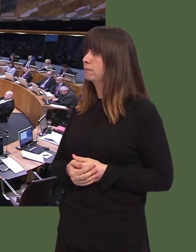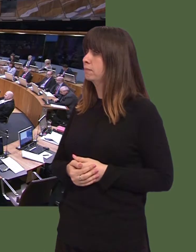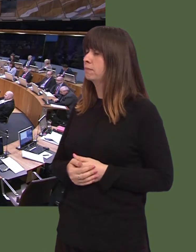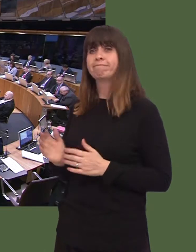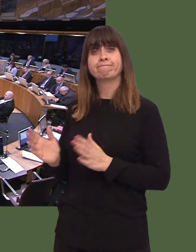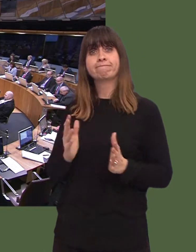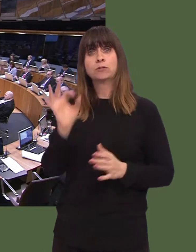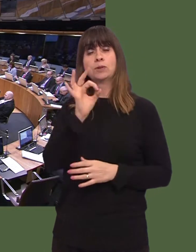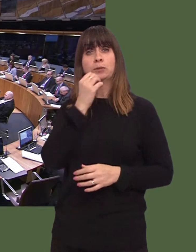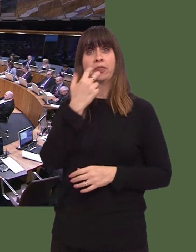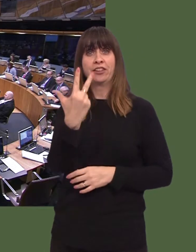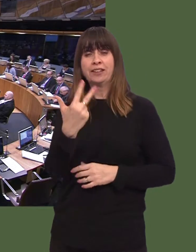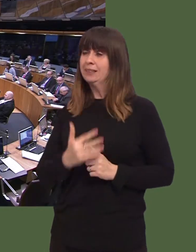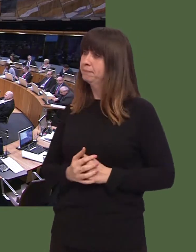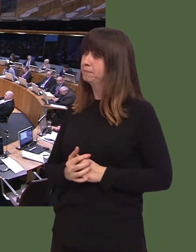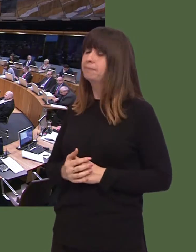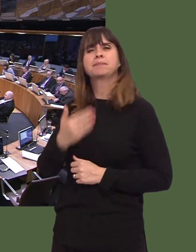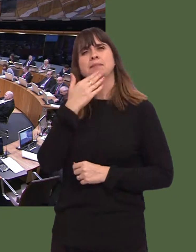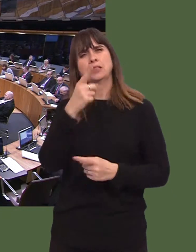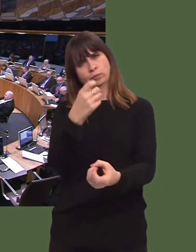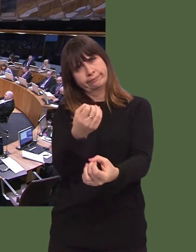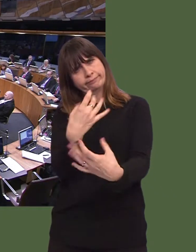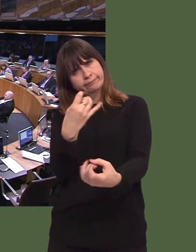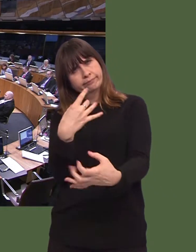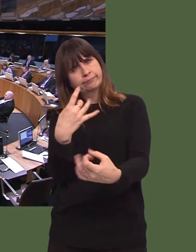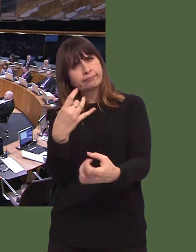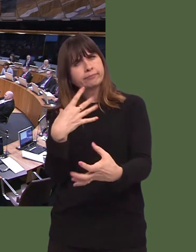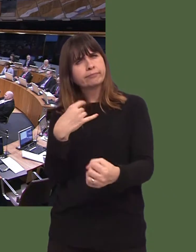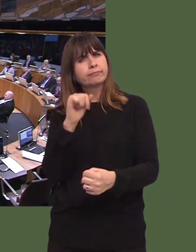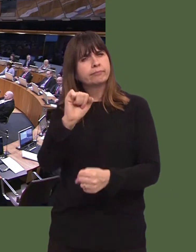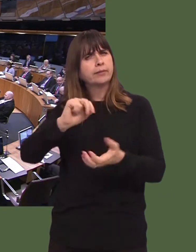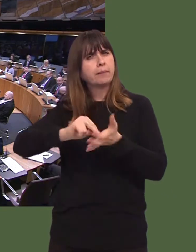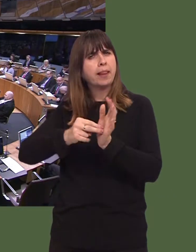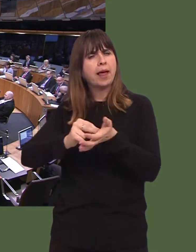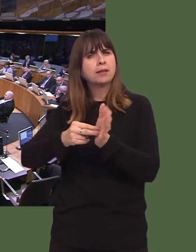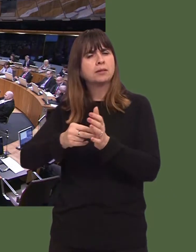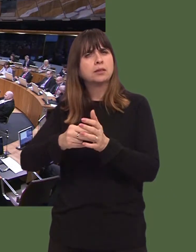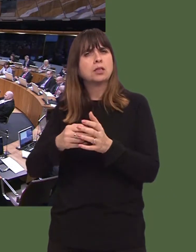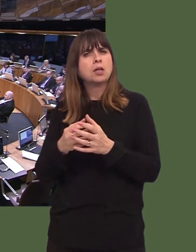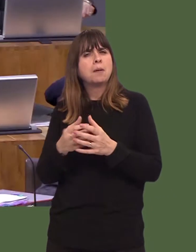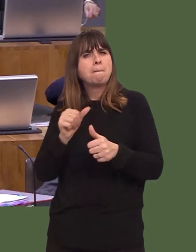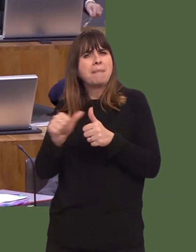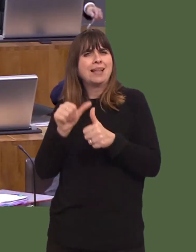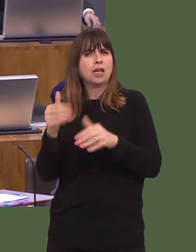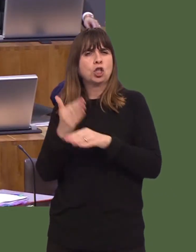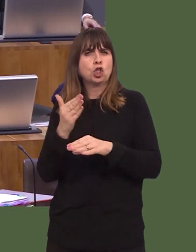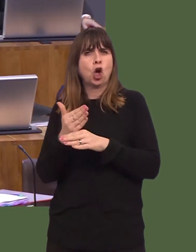Will the First Minister provide an update on Welsh Government plans to create better jobs closer to home? OAQ(5)0521(FM) Carwyn Jones: A cross-Government team is taking